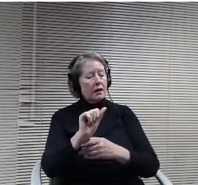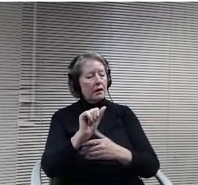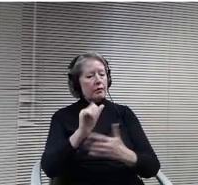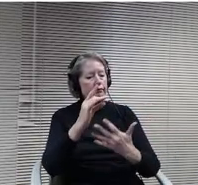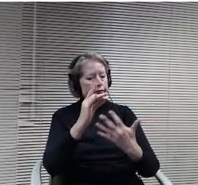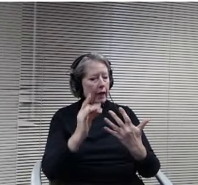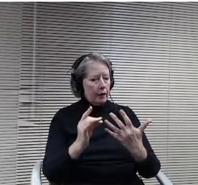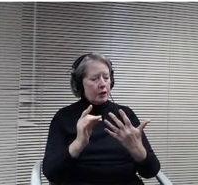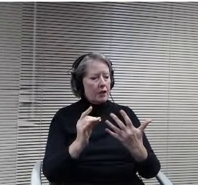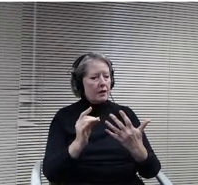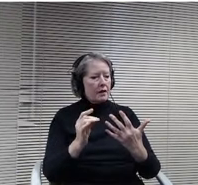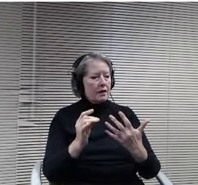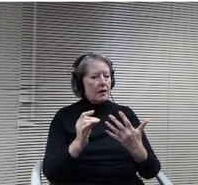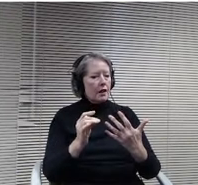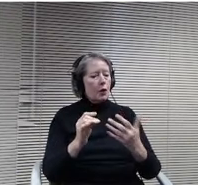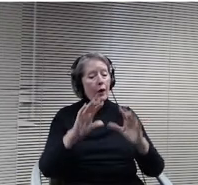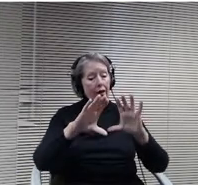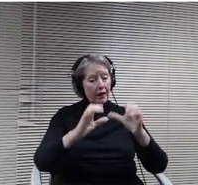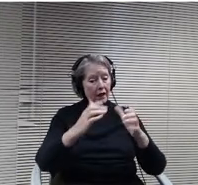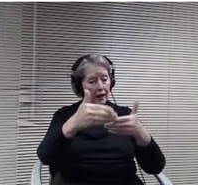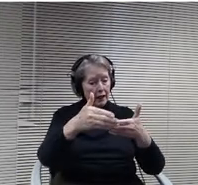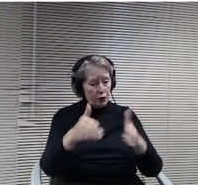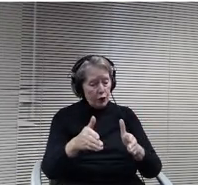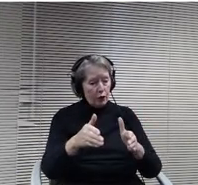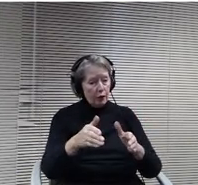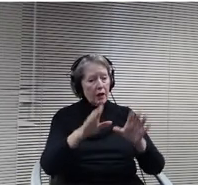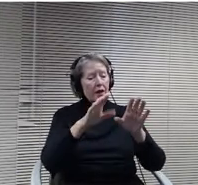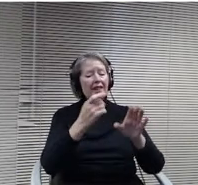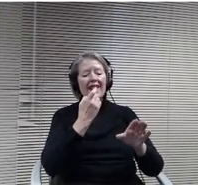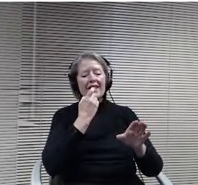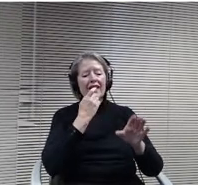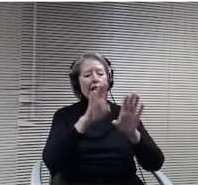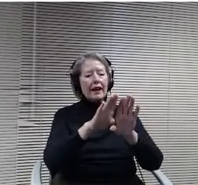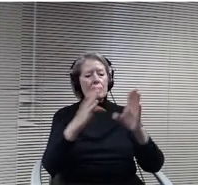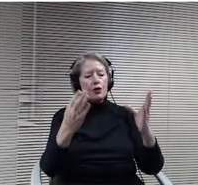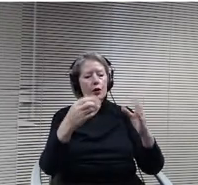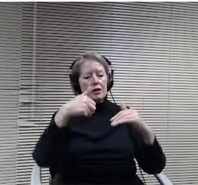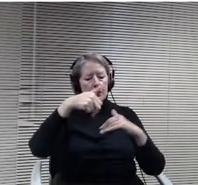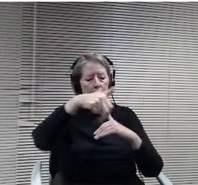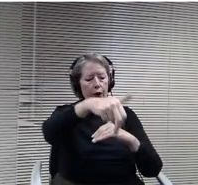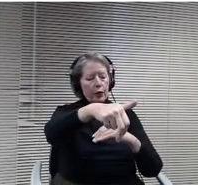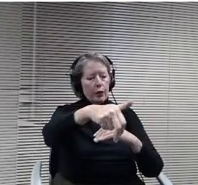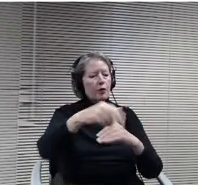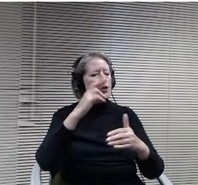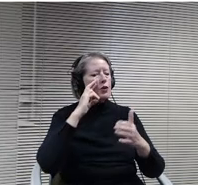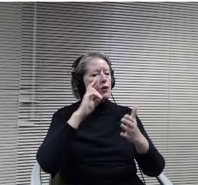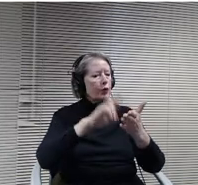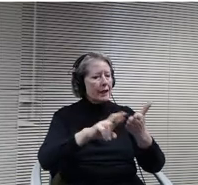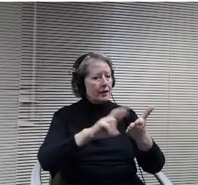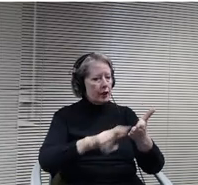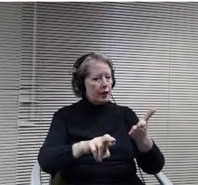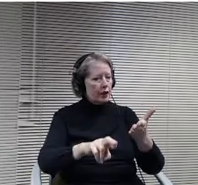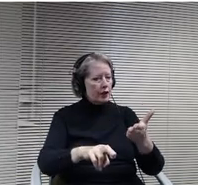into the research part and so that there is ability for both things to happen. You right now they're going between two